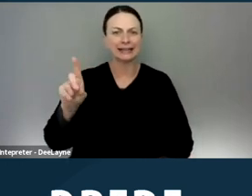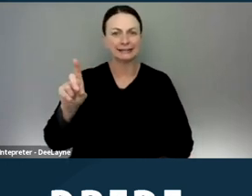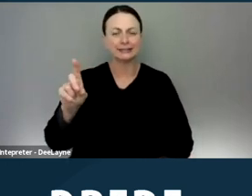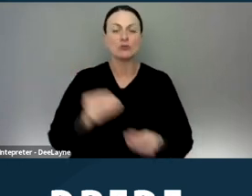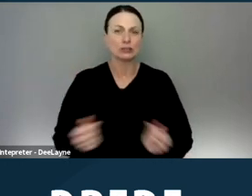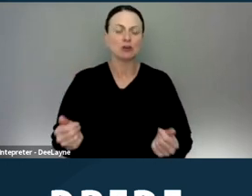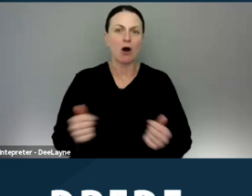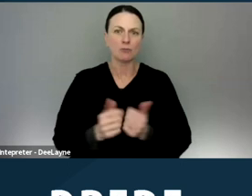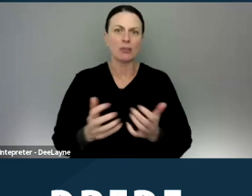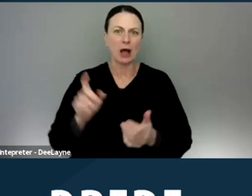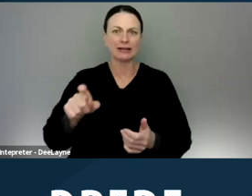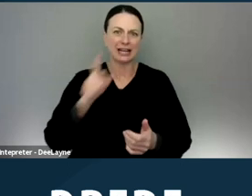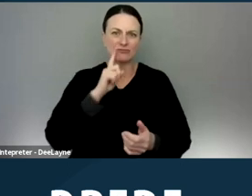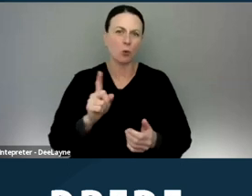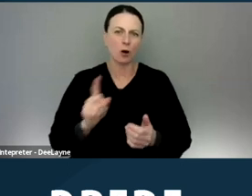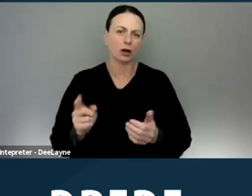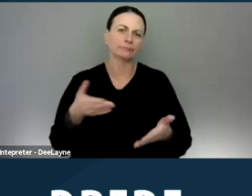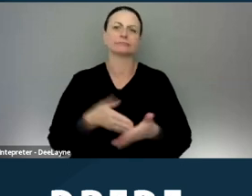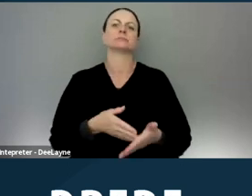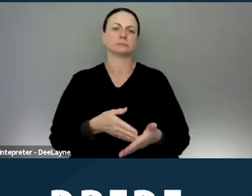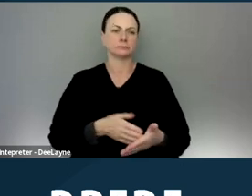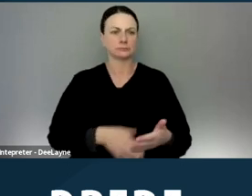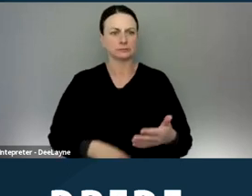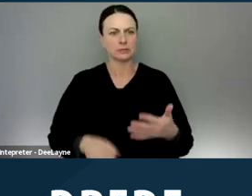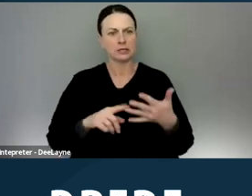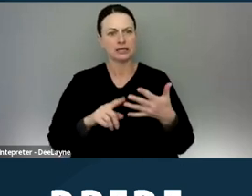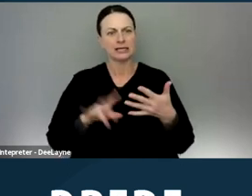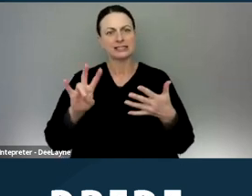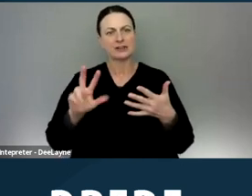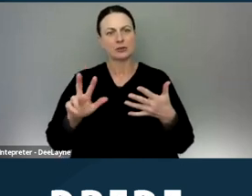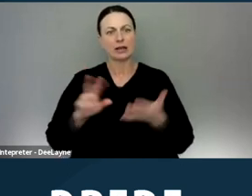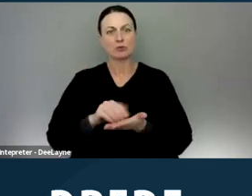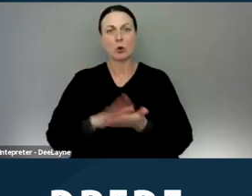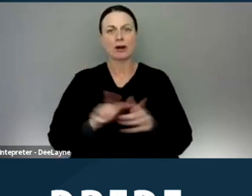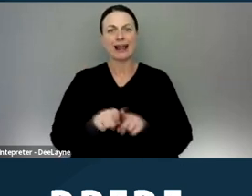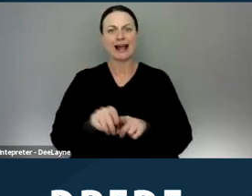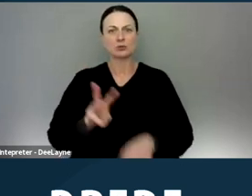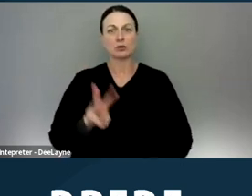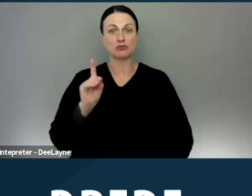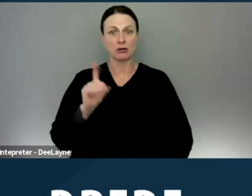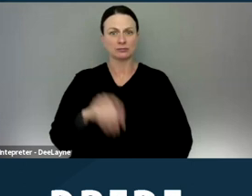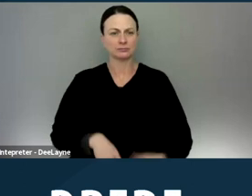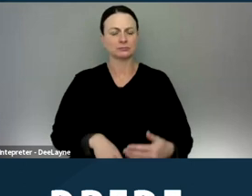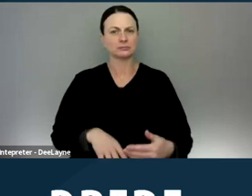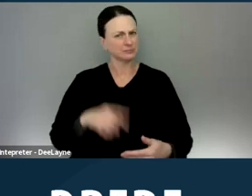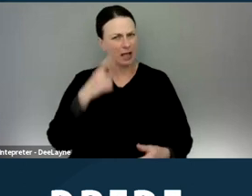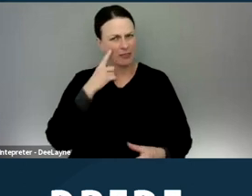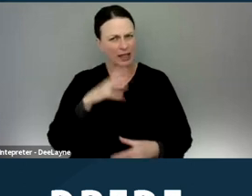without the need for any kind of litigation. 73 were recorded as withdrawn, which I think includes ones